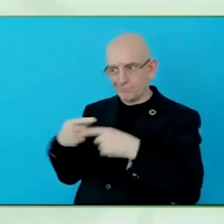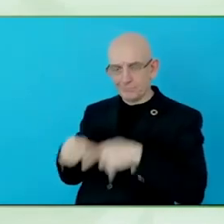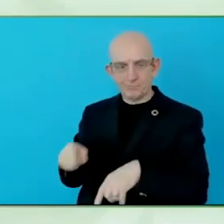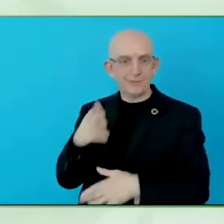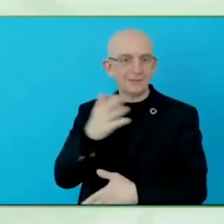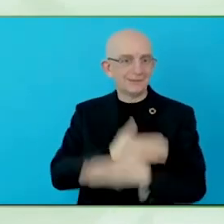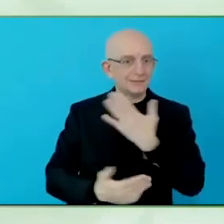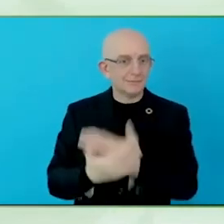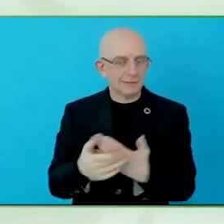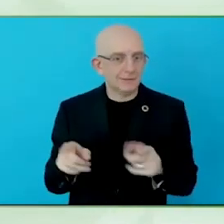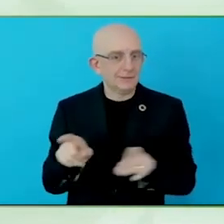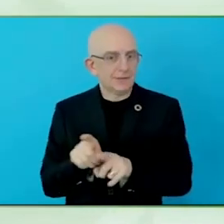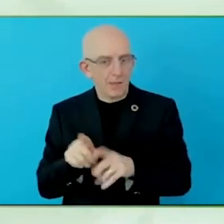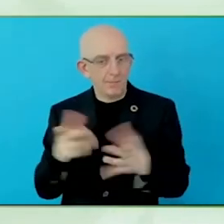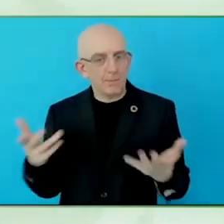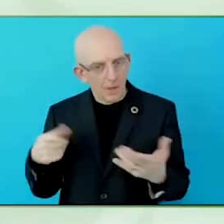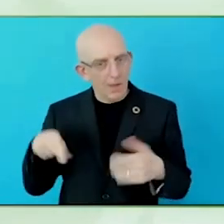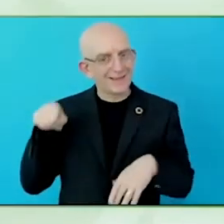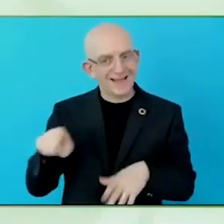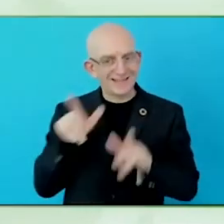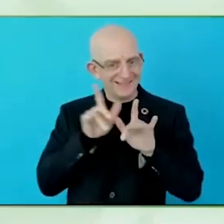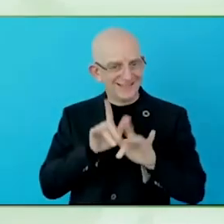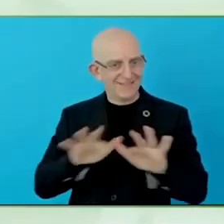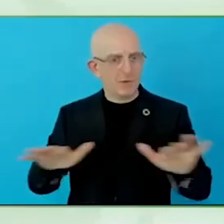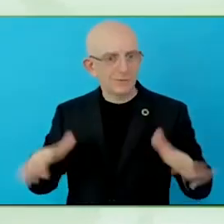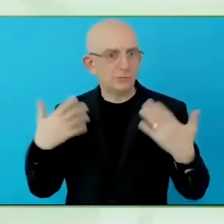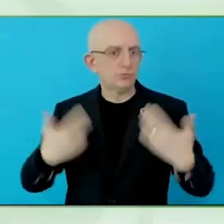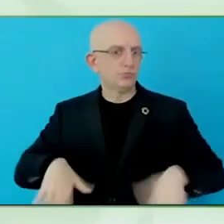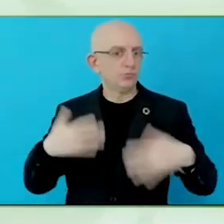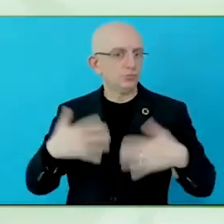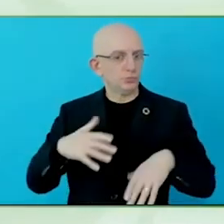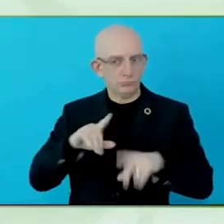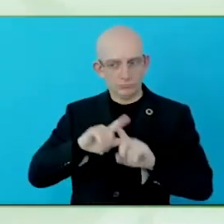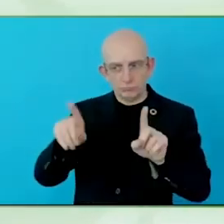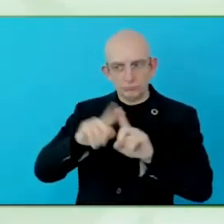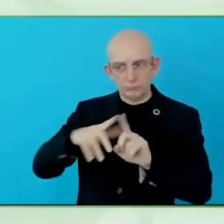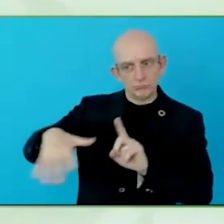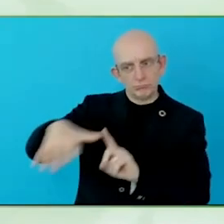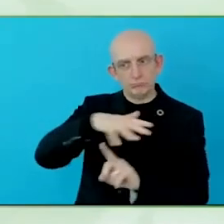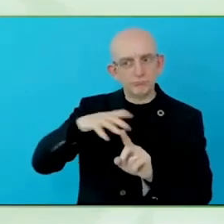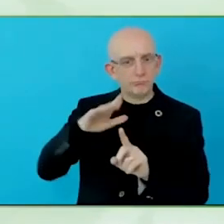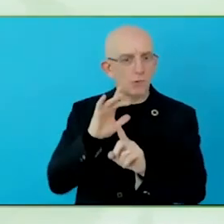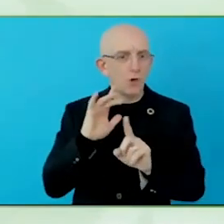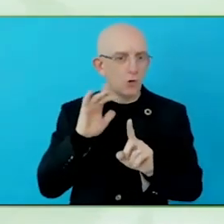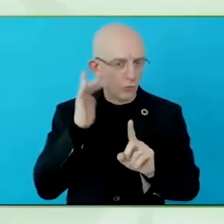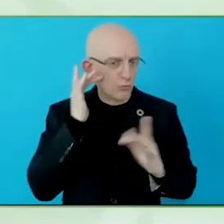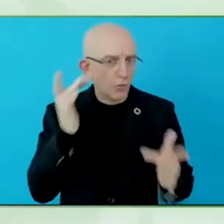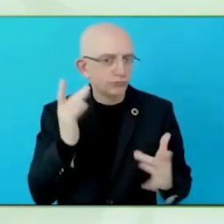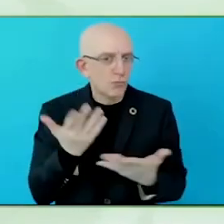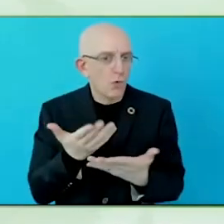But we zoom in and really go to the core issues of what matters for persons